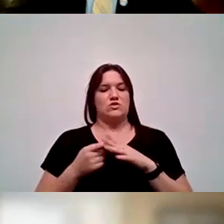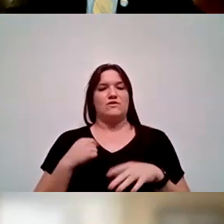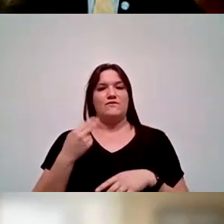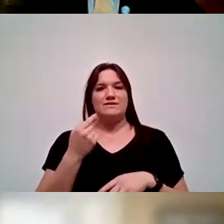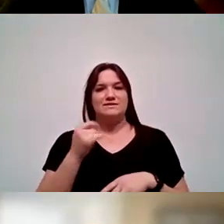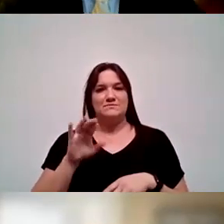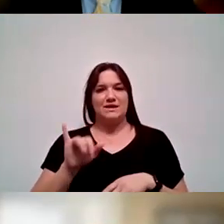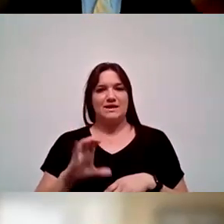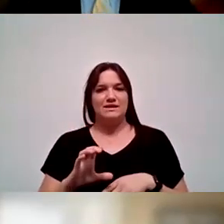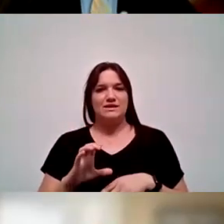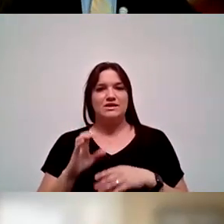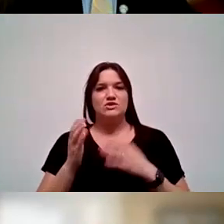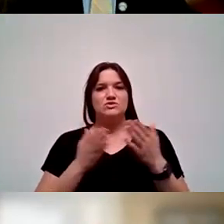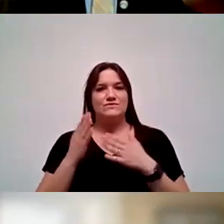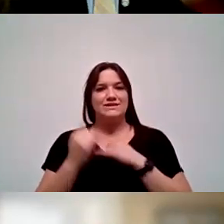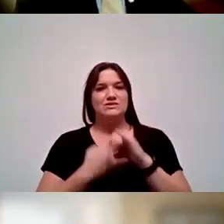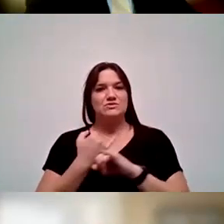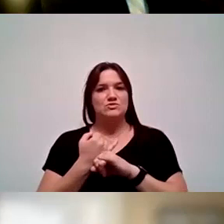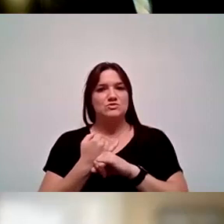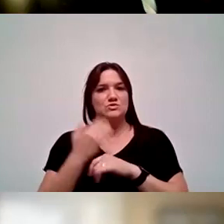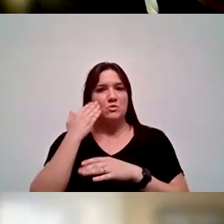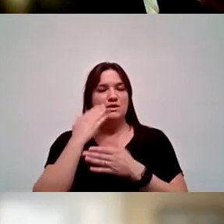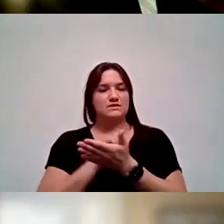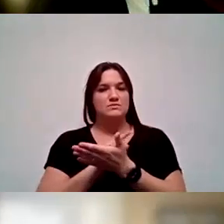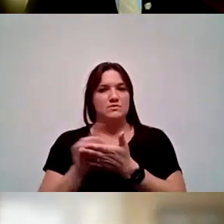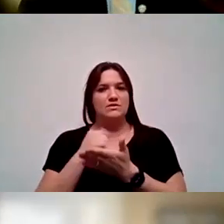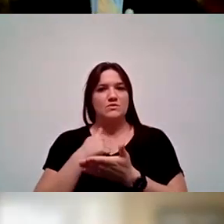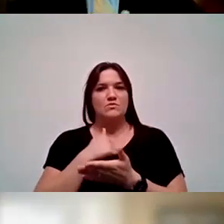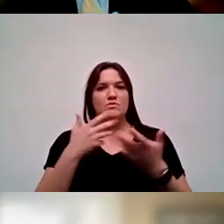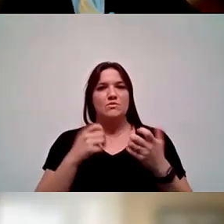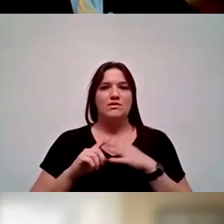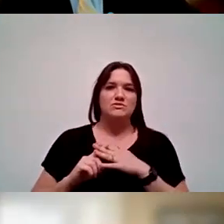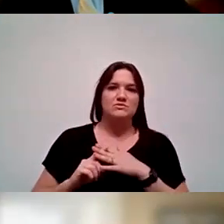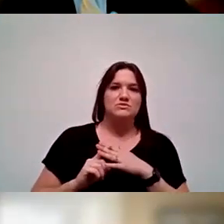Institution Awareness Week. And so we wanted to kick this off by